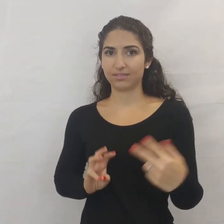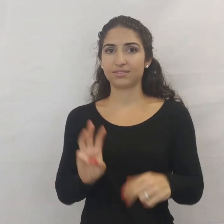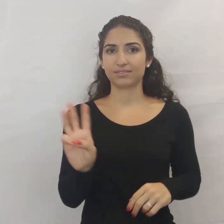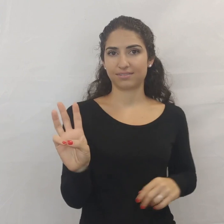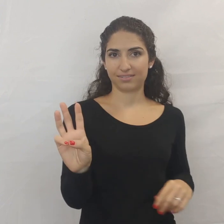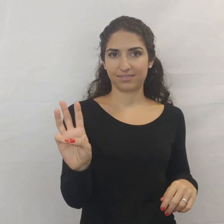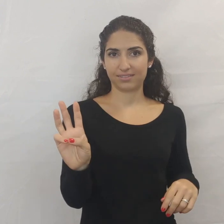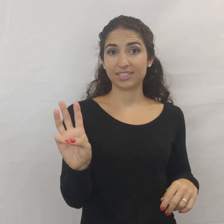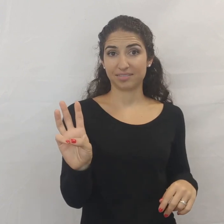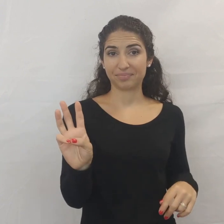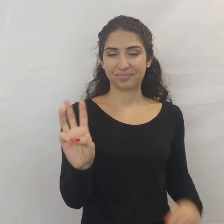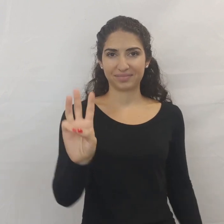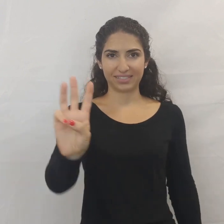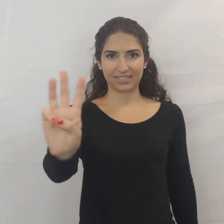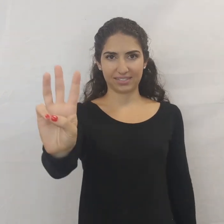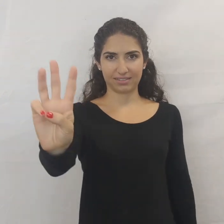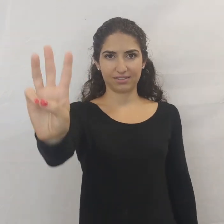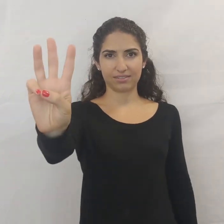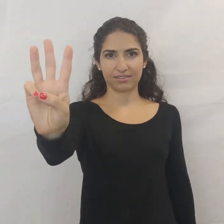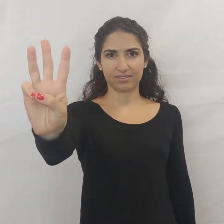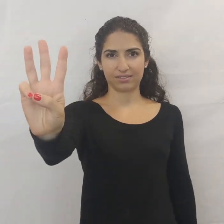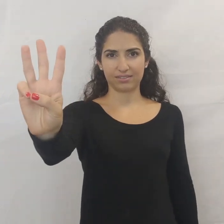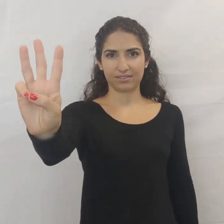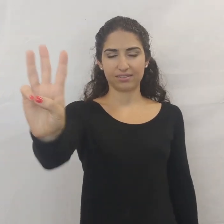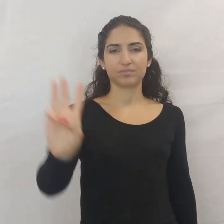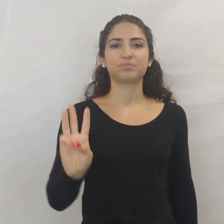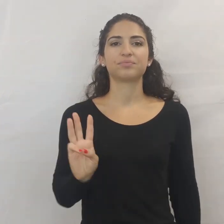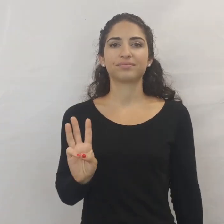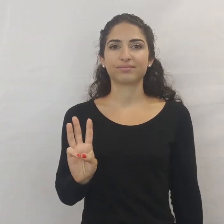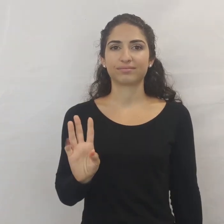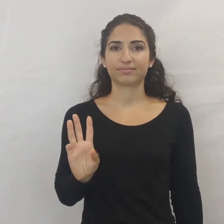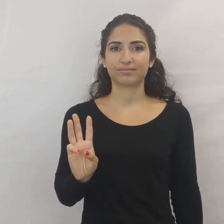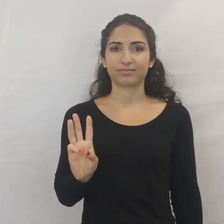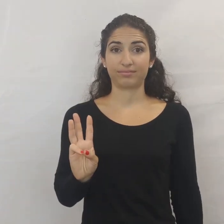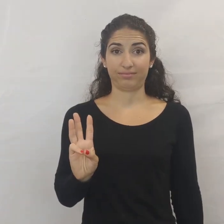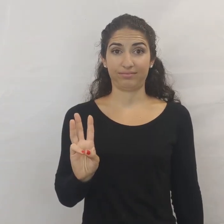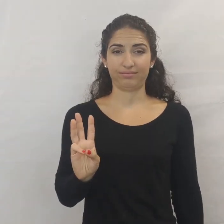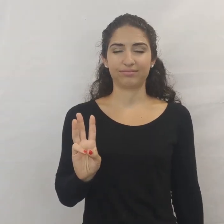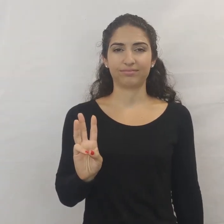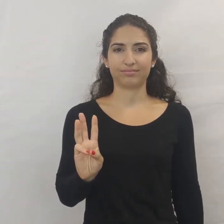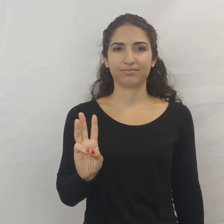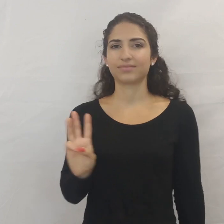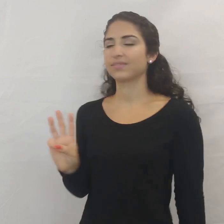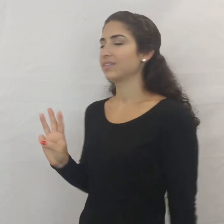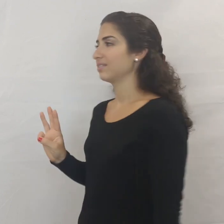6. The thumb and the pinky are touching in front, see?